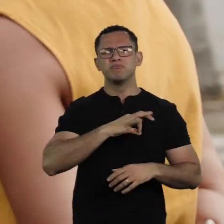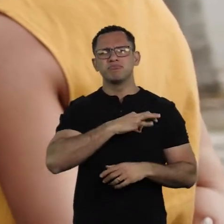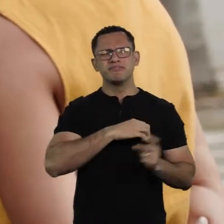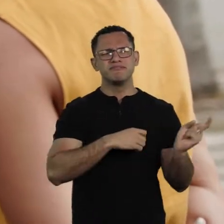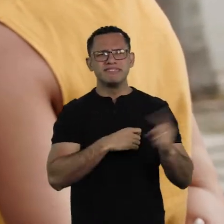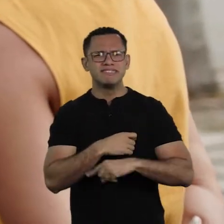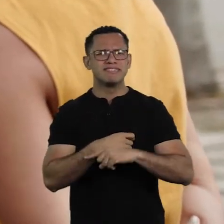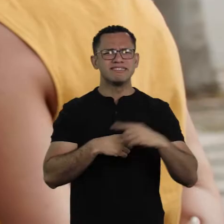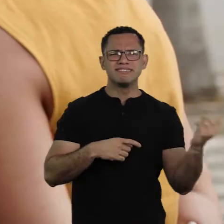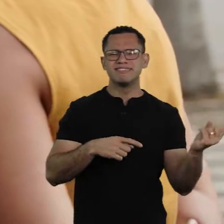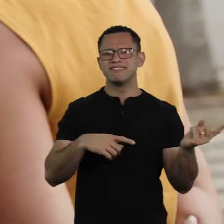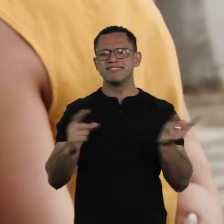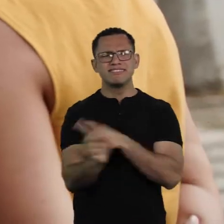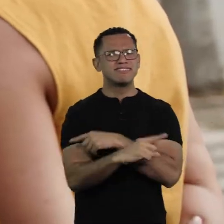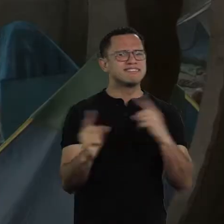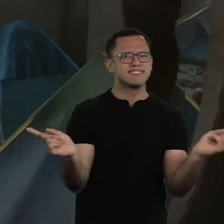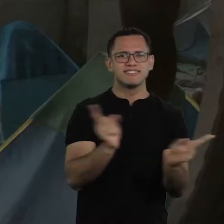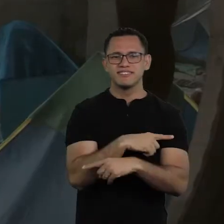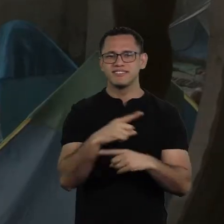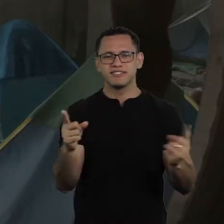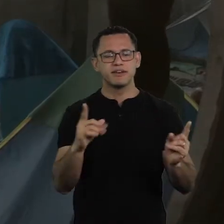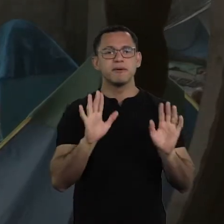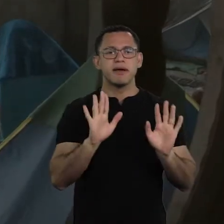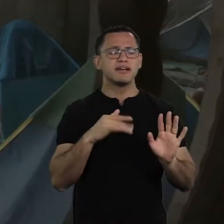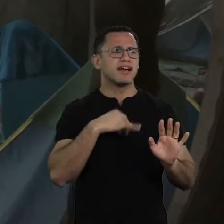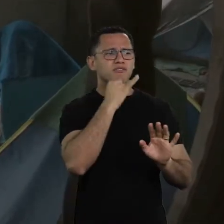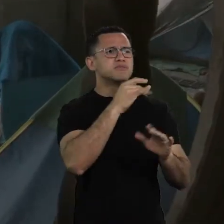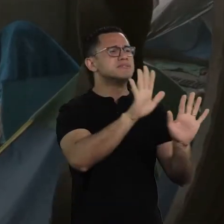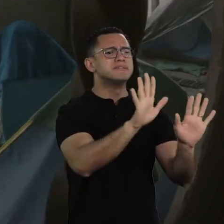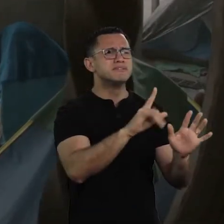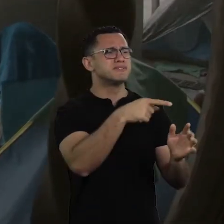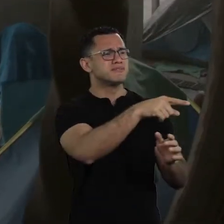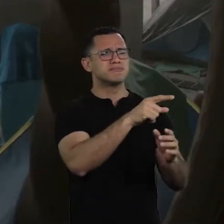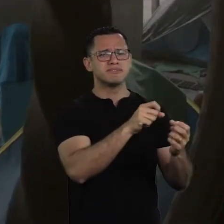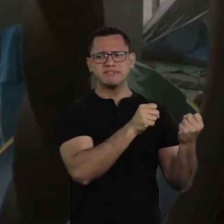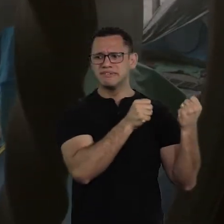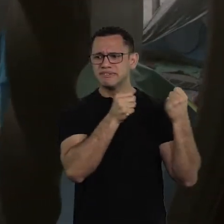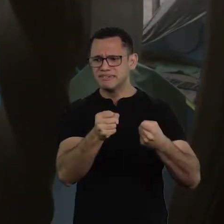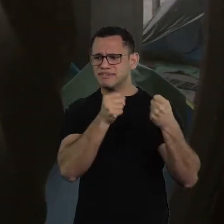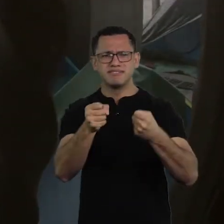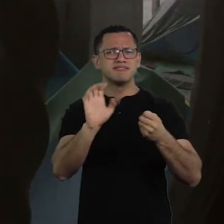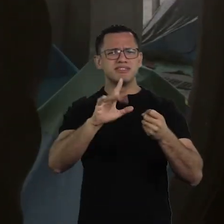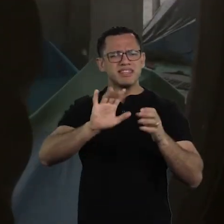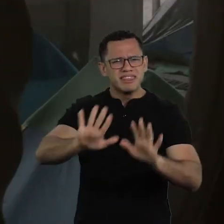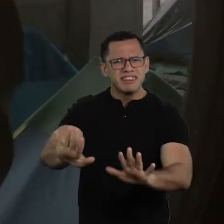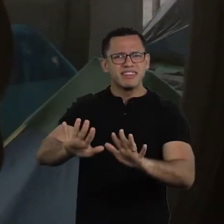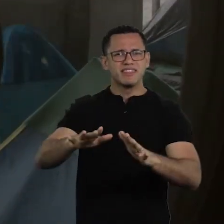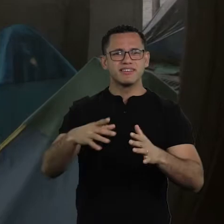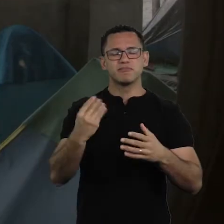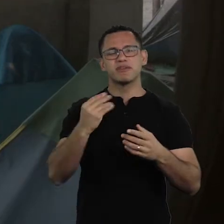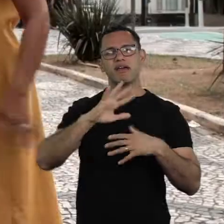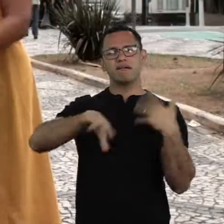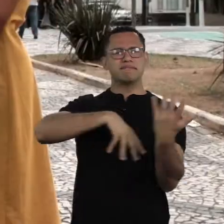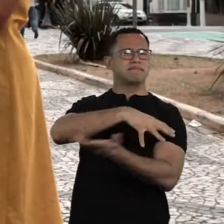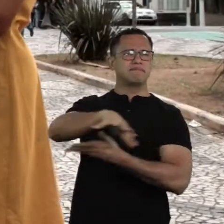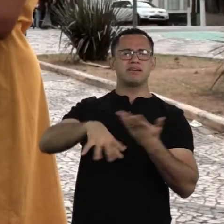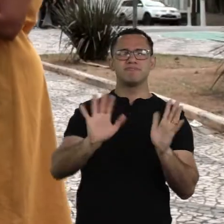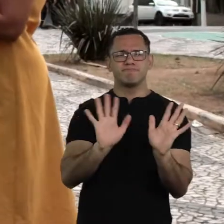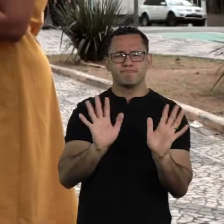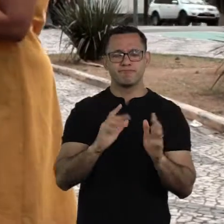and with that we managed to prevent violence, a tragic event together Together